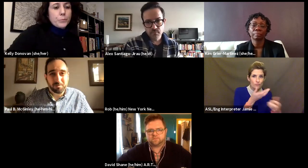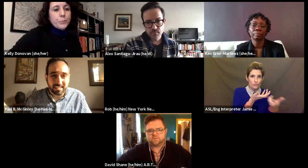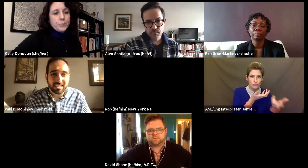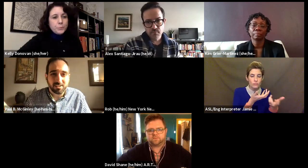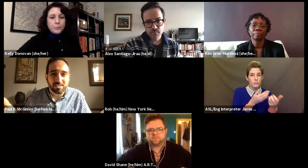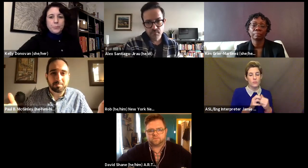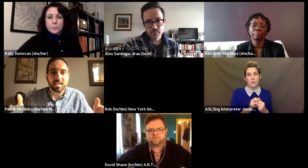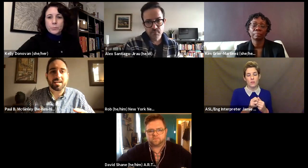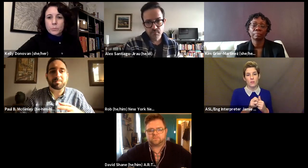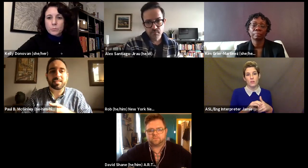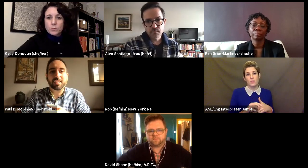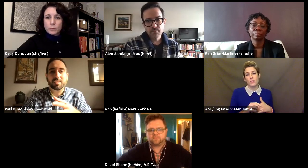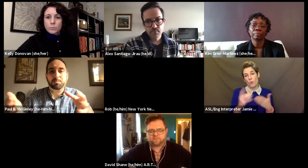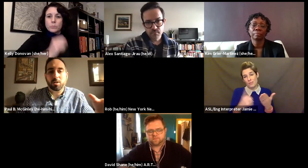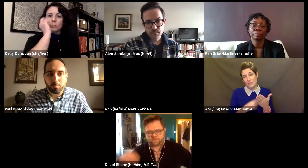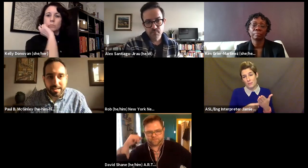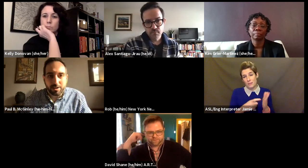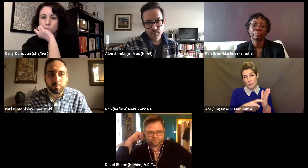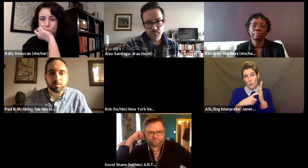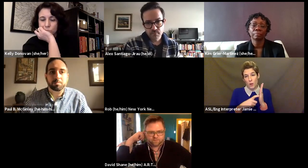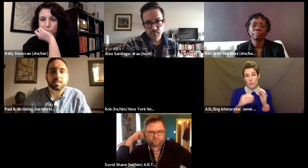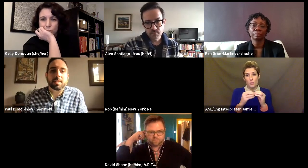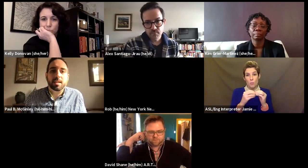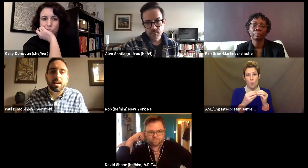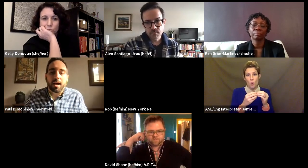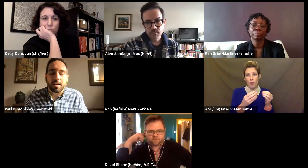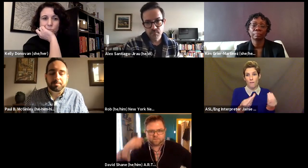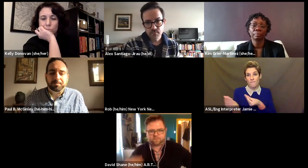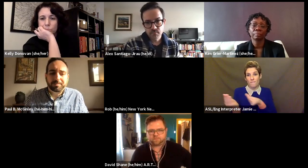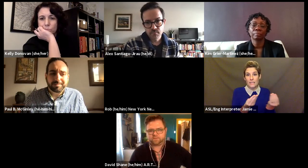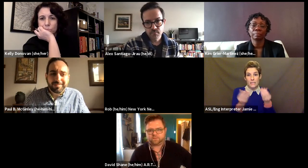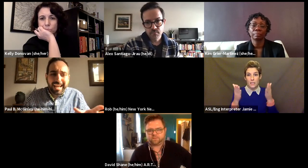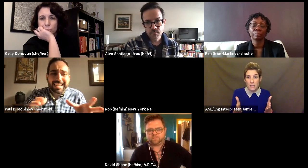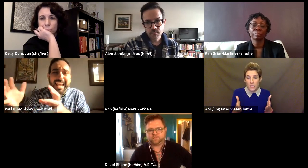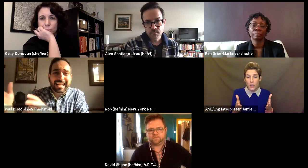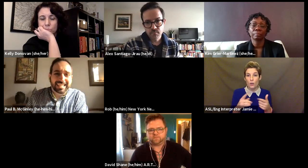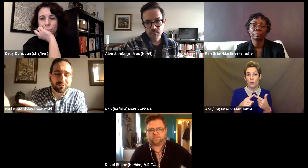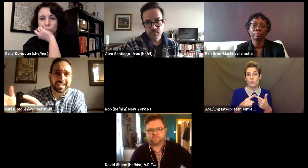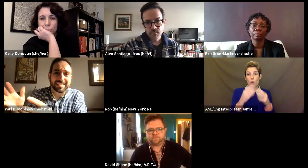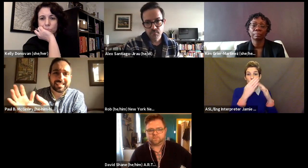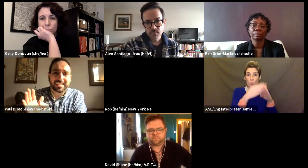facilitators, sometimes smaller breakout rooms, and asynchronous